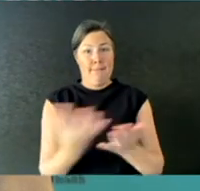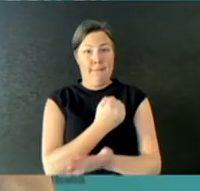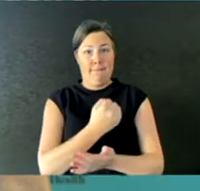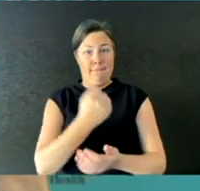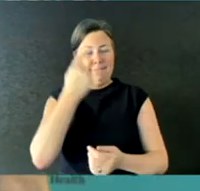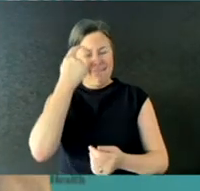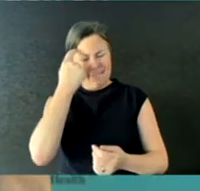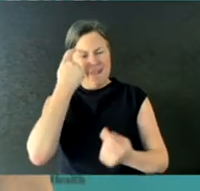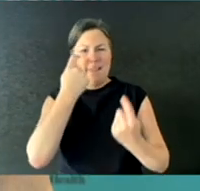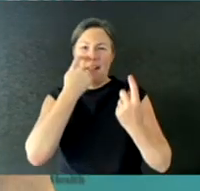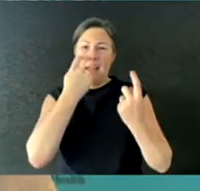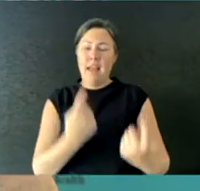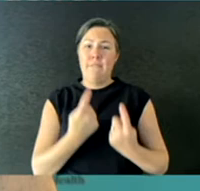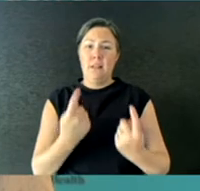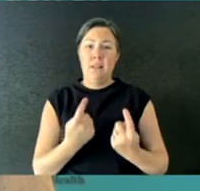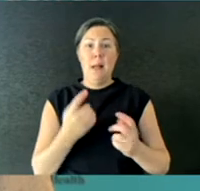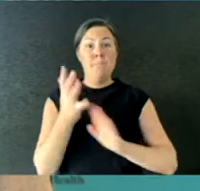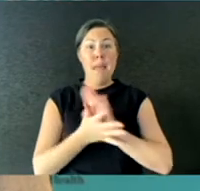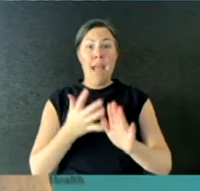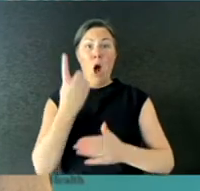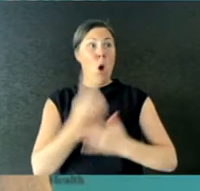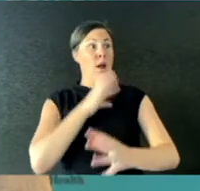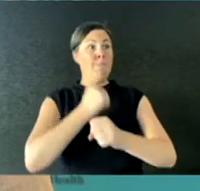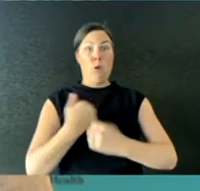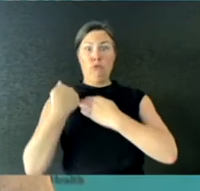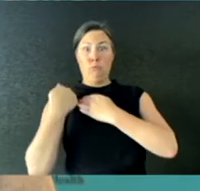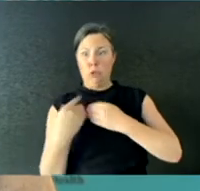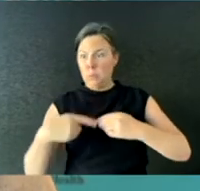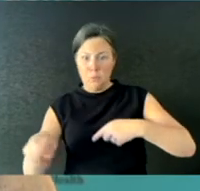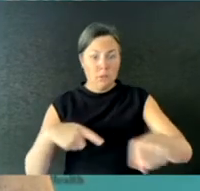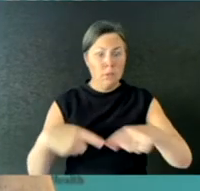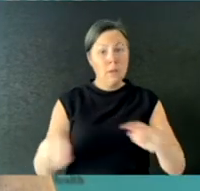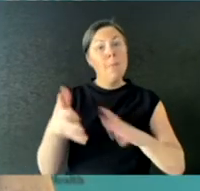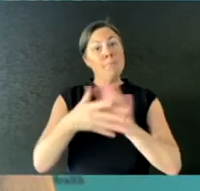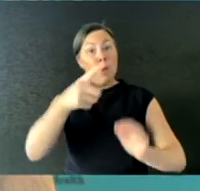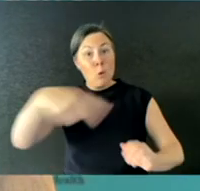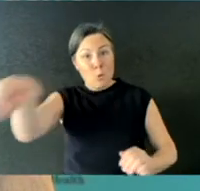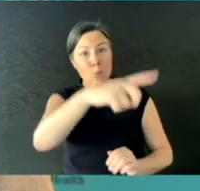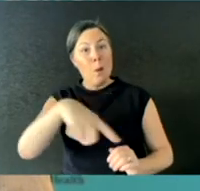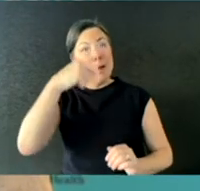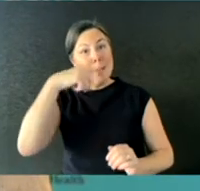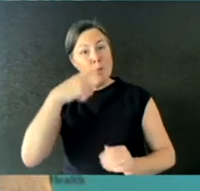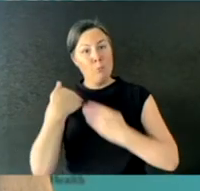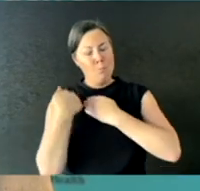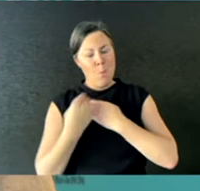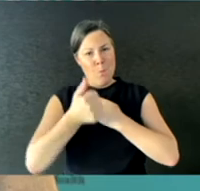and that's going to be a responsibility for everybody. And it will be a responsibility as we lift state borders as well.